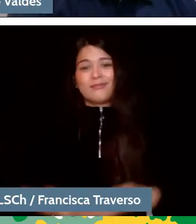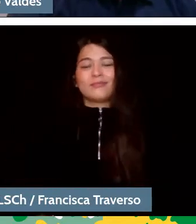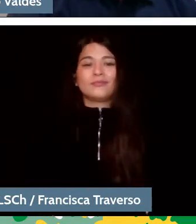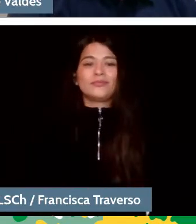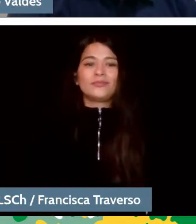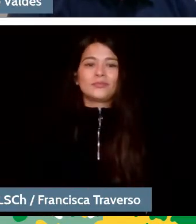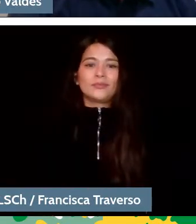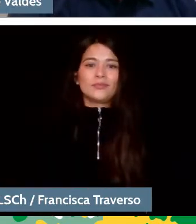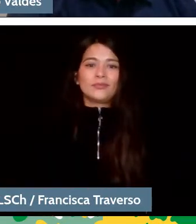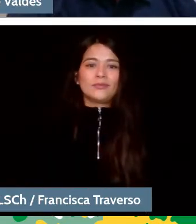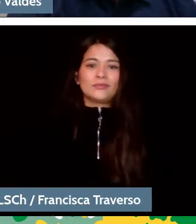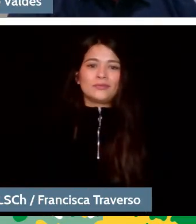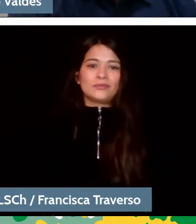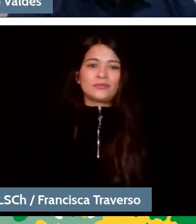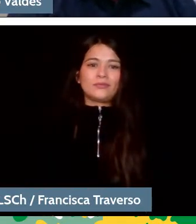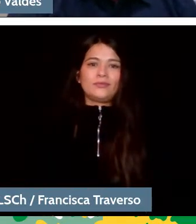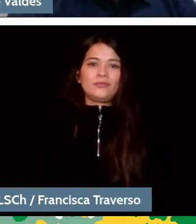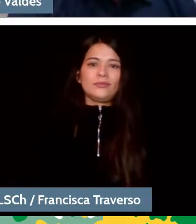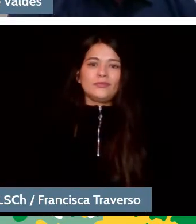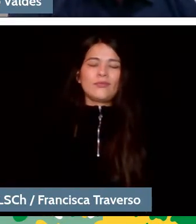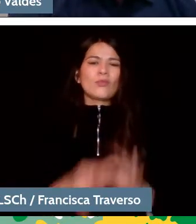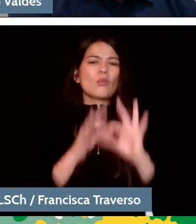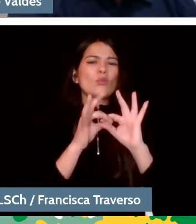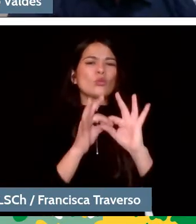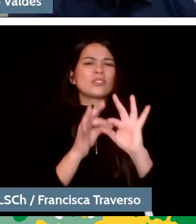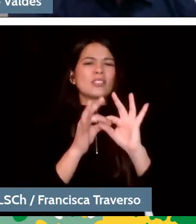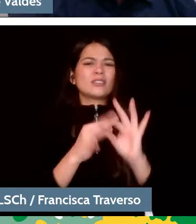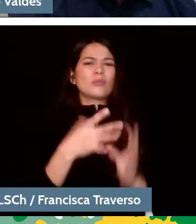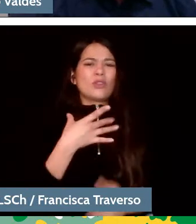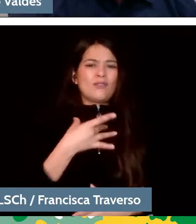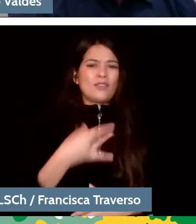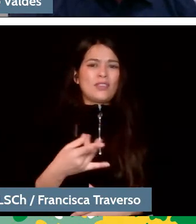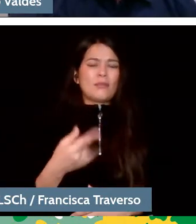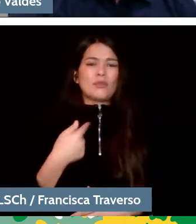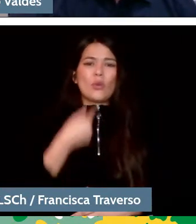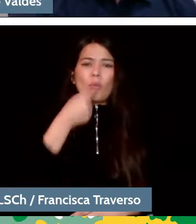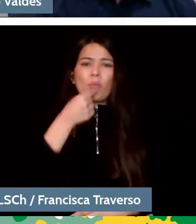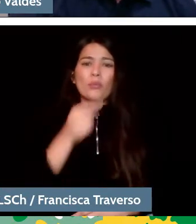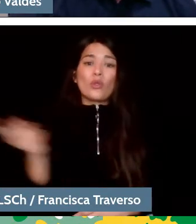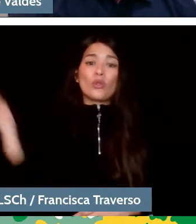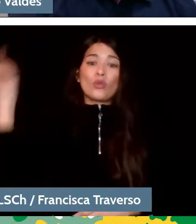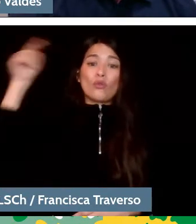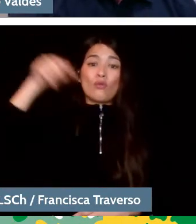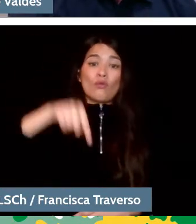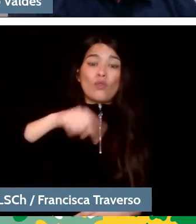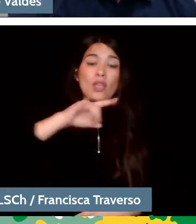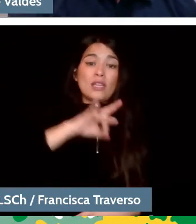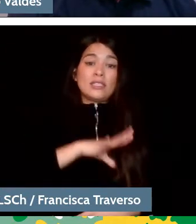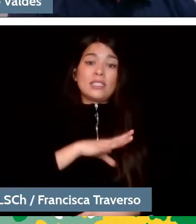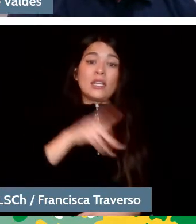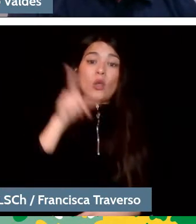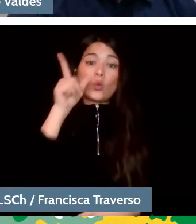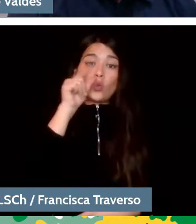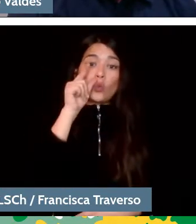Thank you very much, Miryam, for having me here. I will be in Chile for a month, in the month of October, I will visit you.